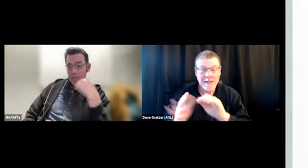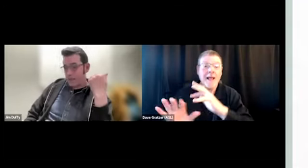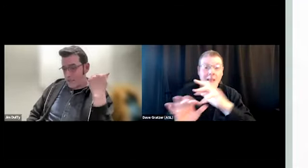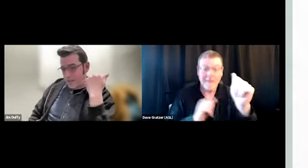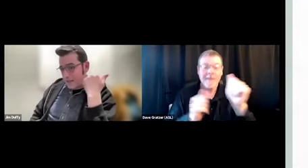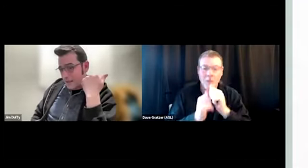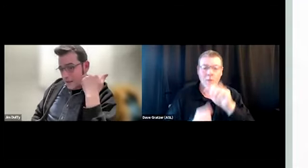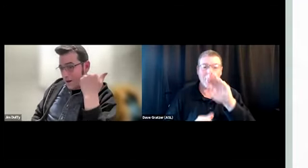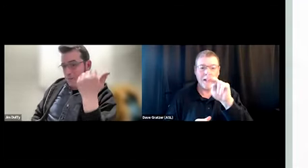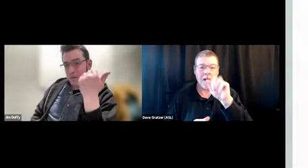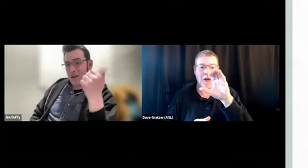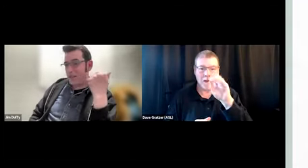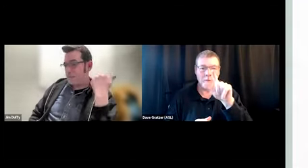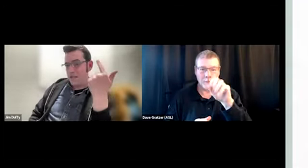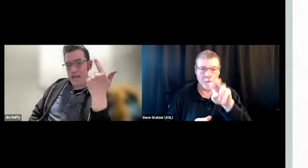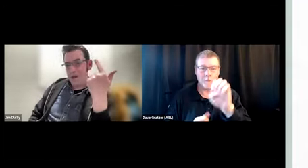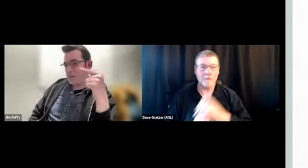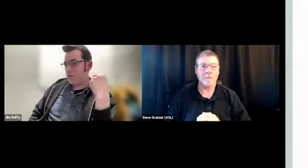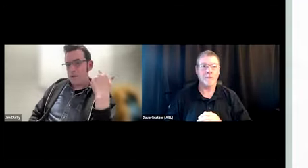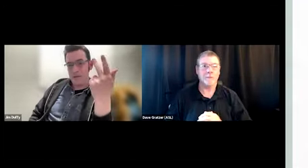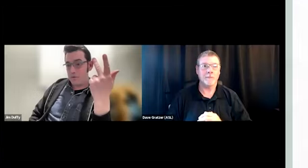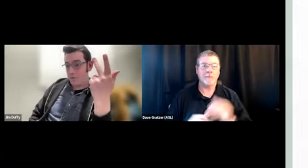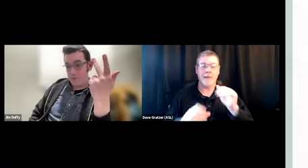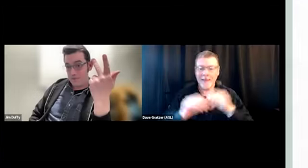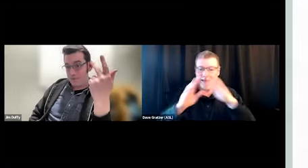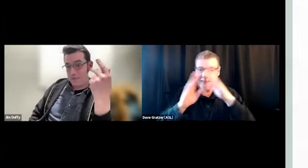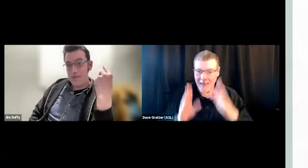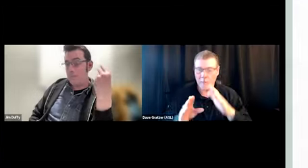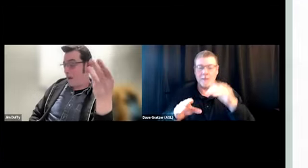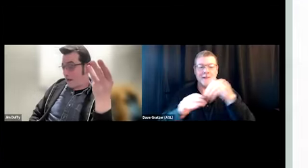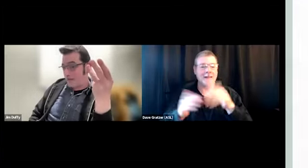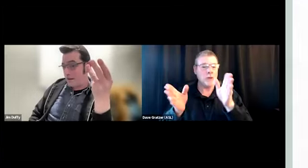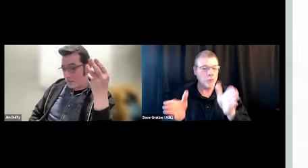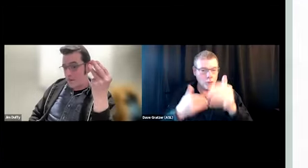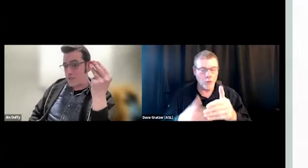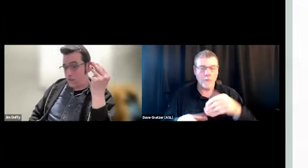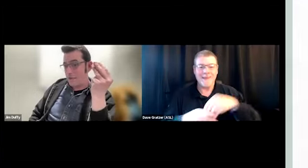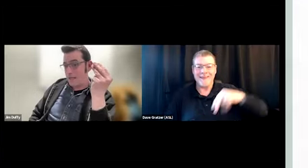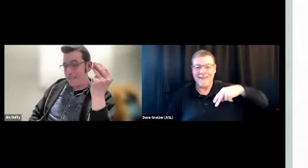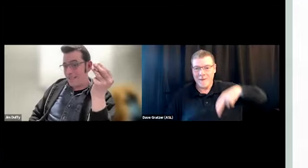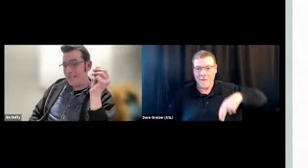That's Narcan on the block, in the house, in the room, in the pocket of the person who might need it,